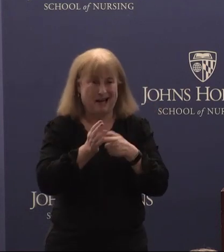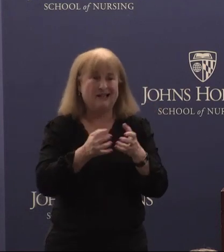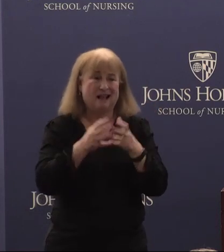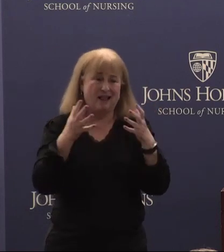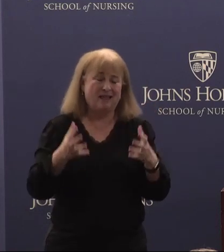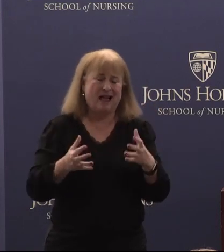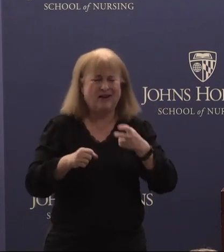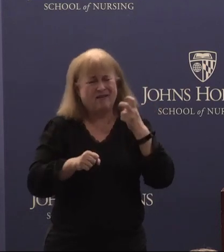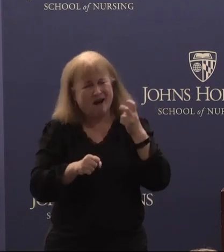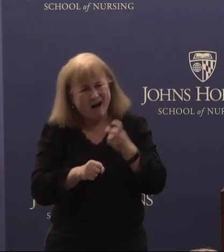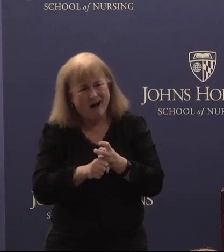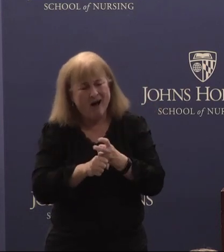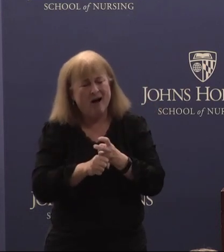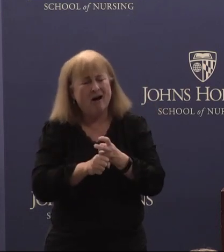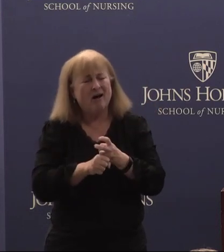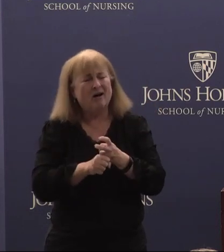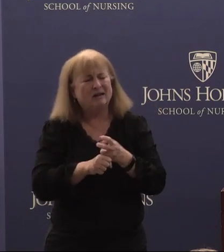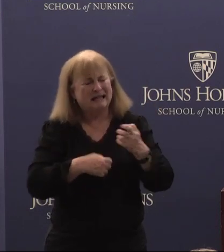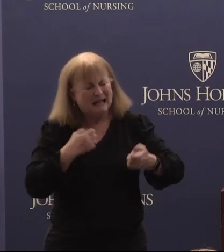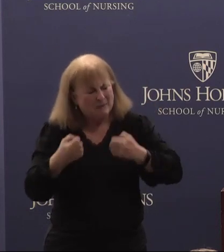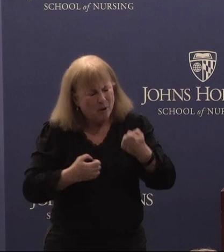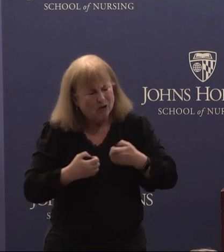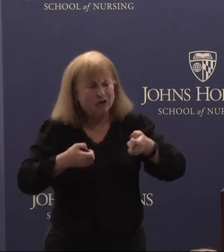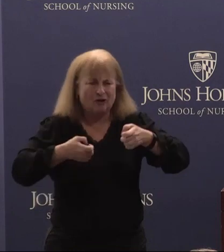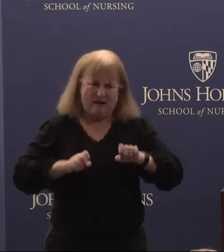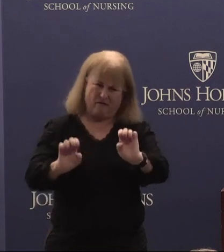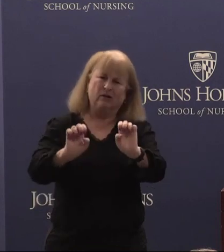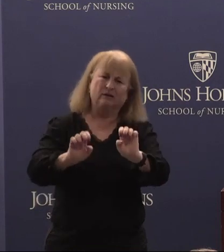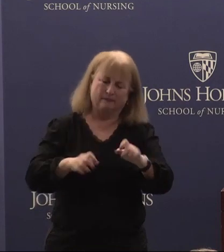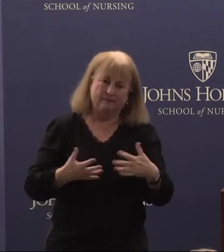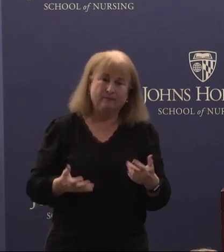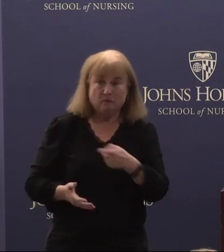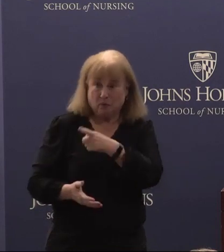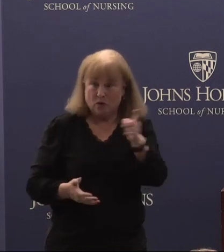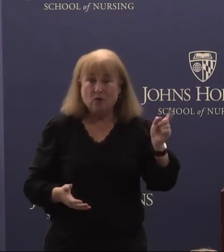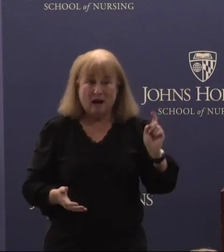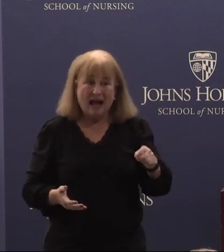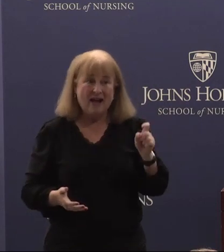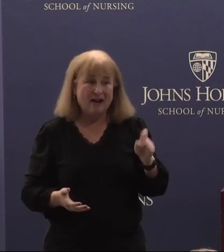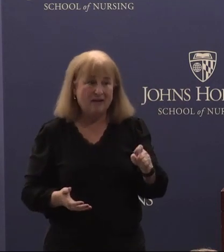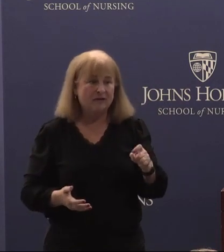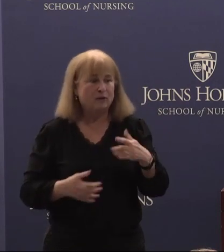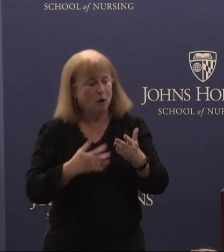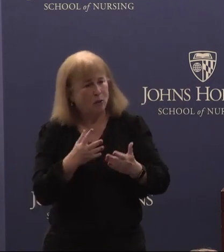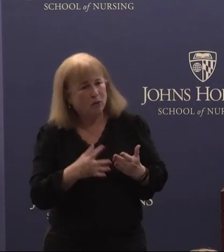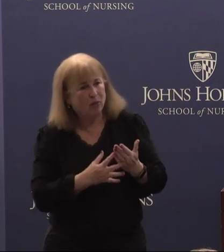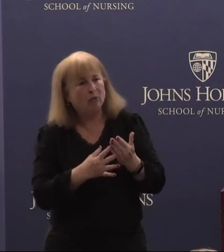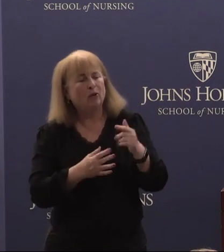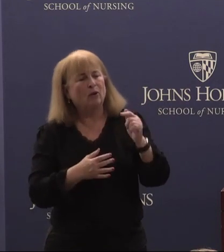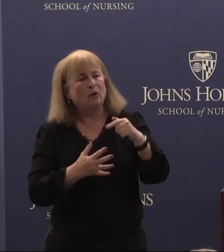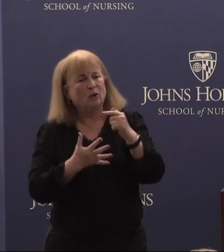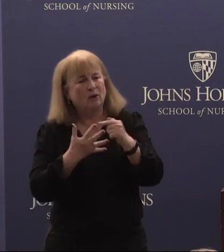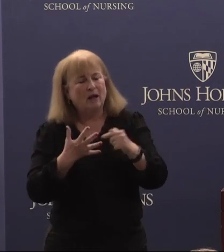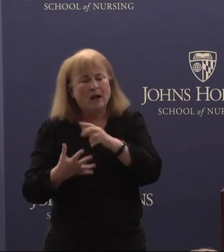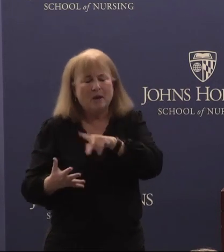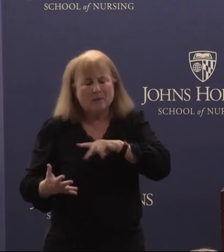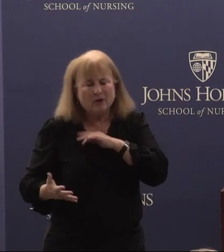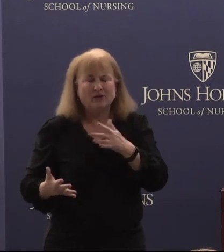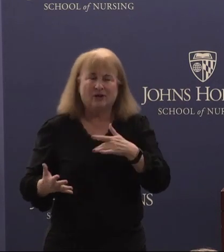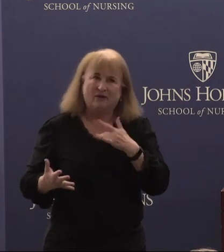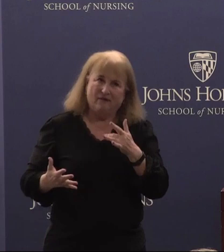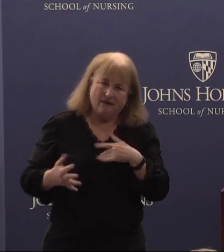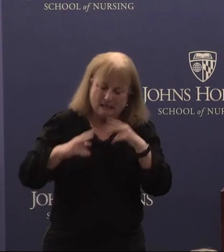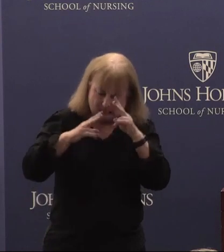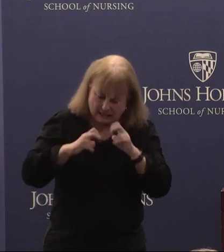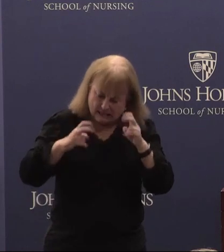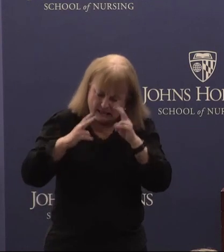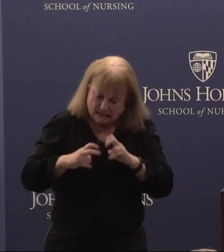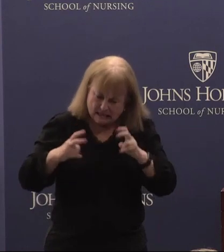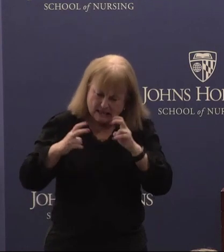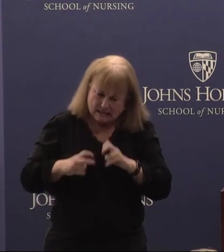hard and emotional effort because you have to go through those personal feelings of pain of